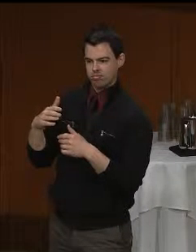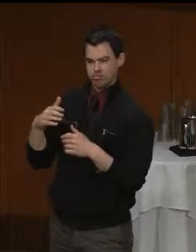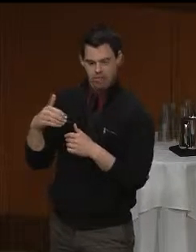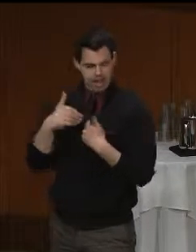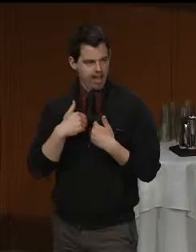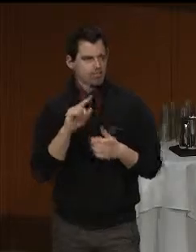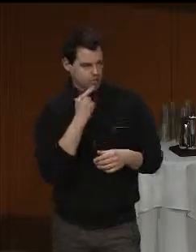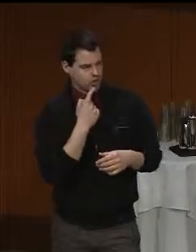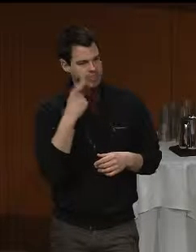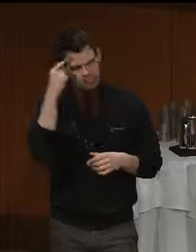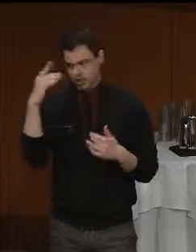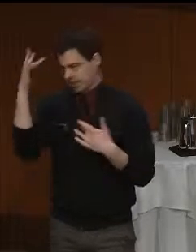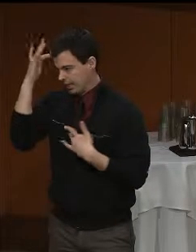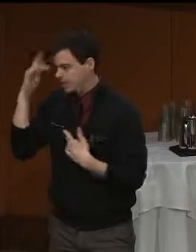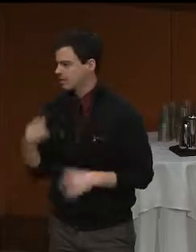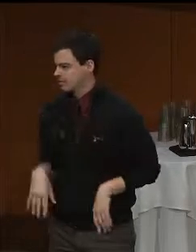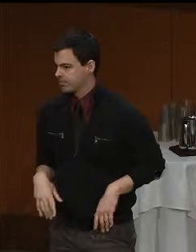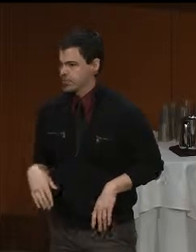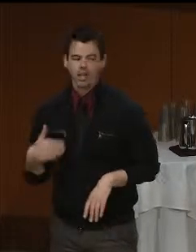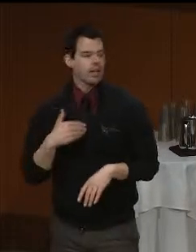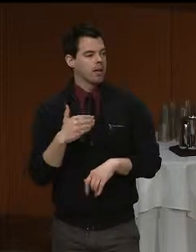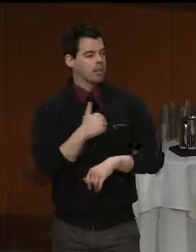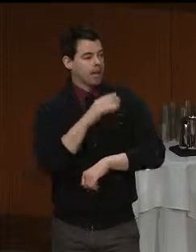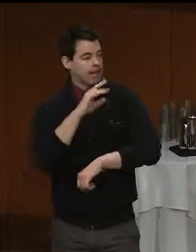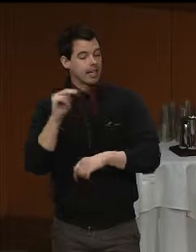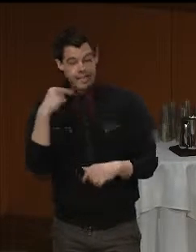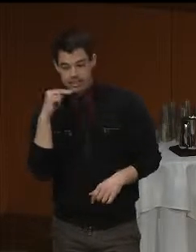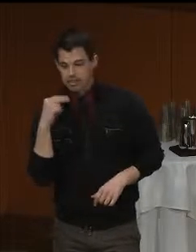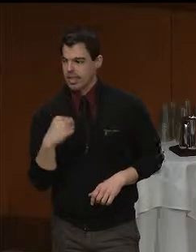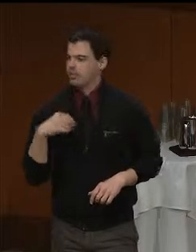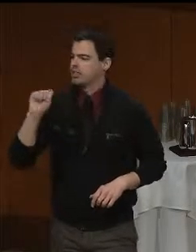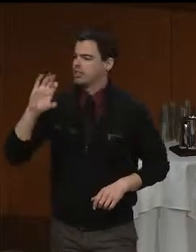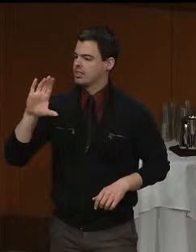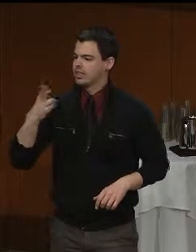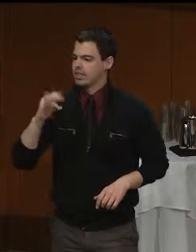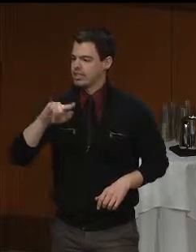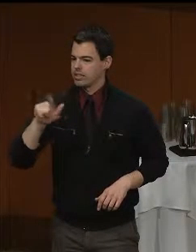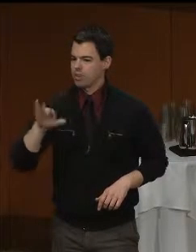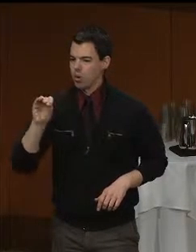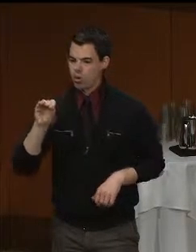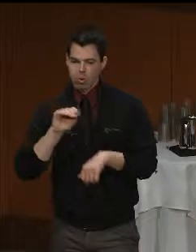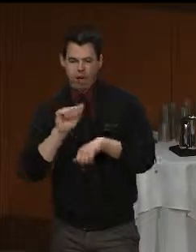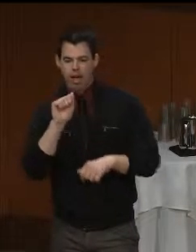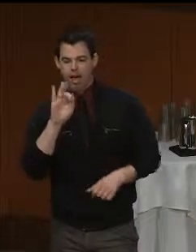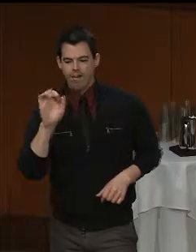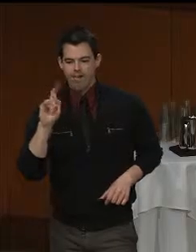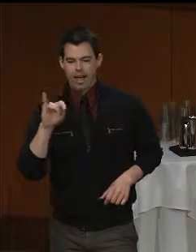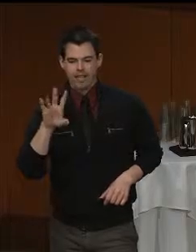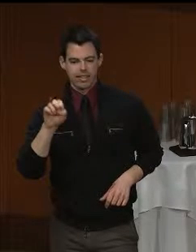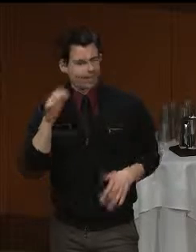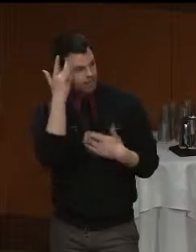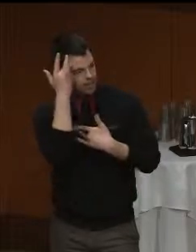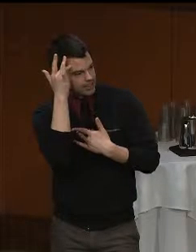My niece has schizoaffective illness that was not diagnosed until she was well into